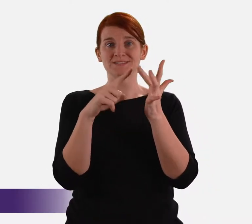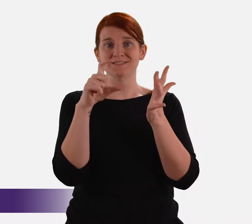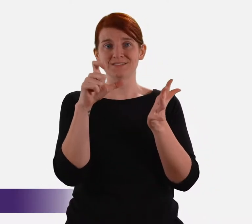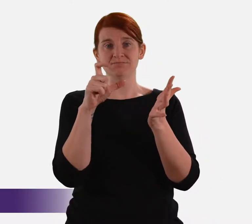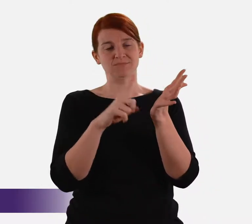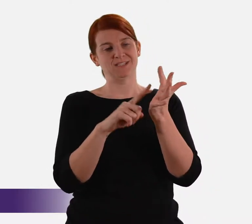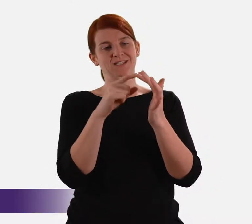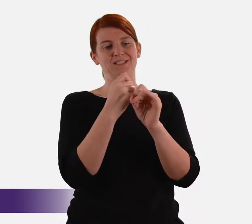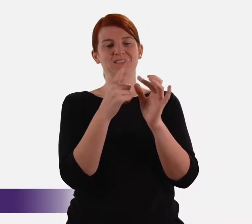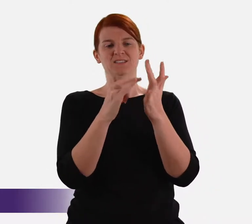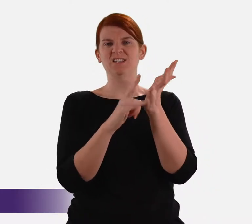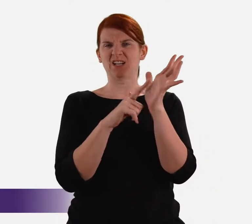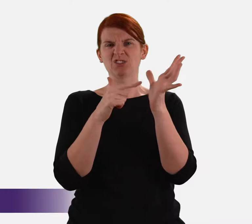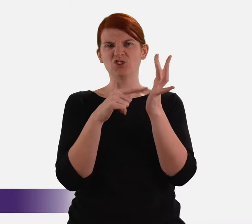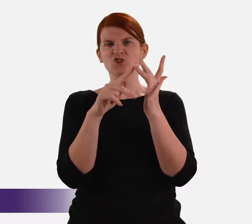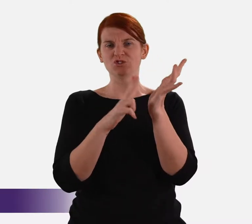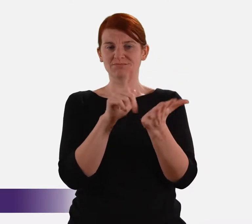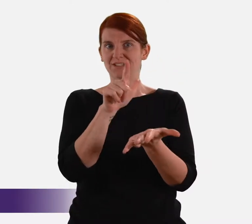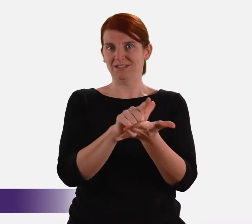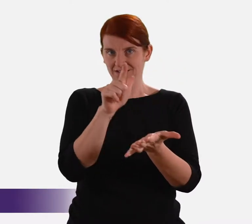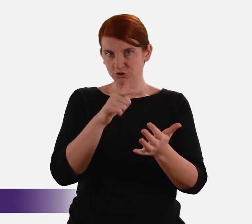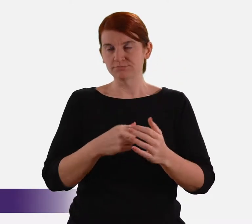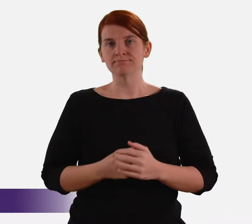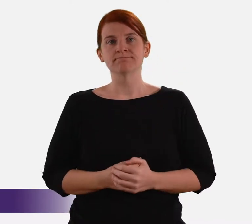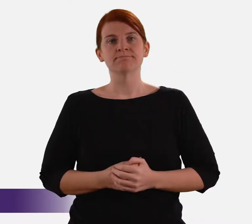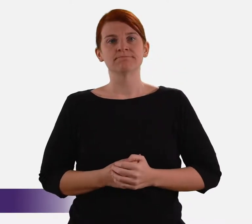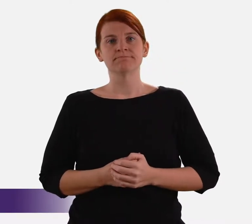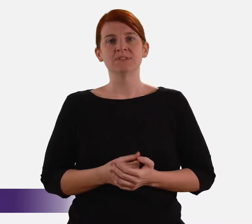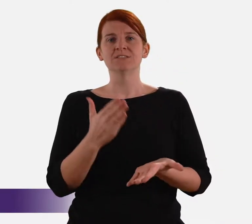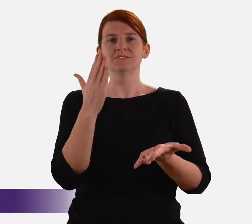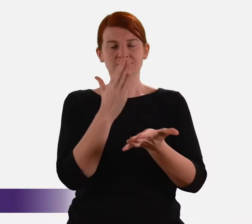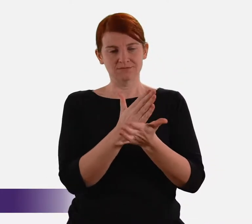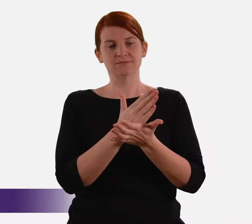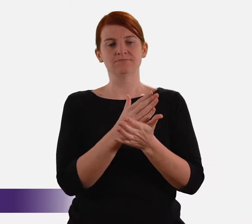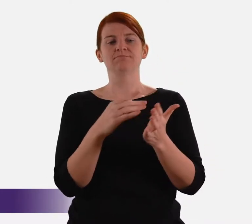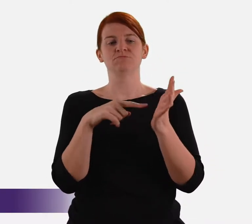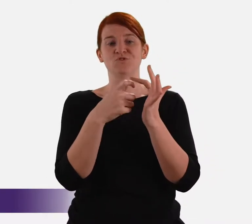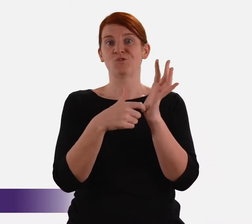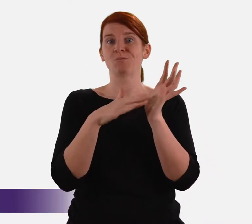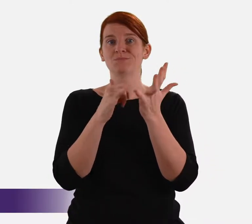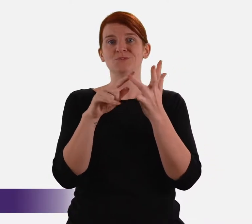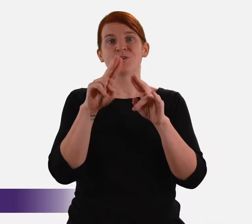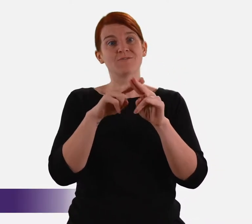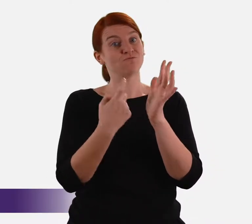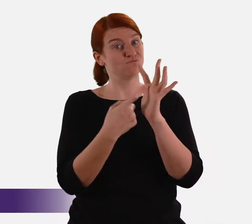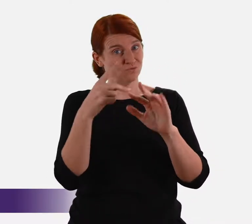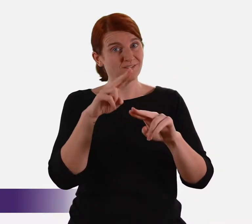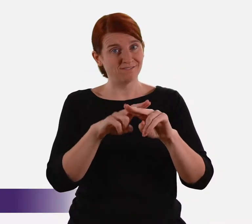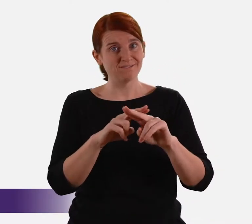as well as in domestic legislation and indeed in our terms of reference.